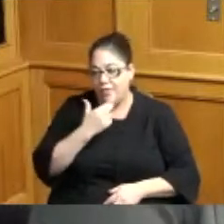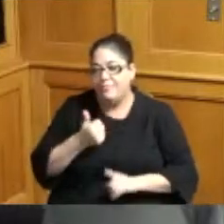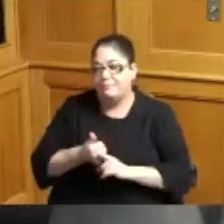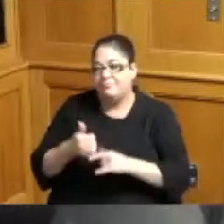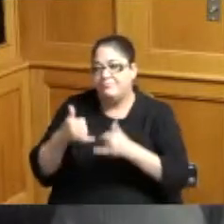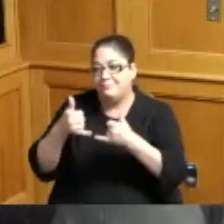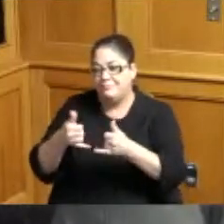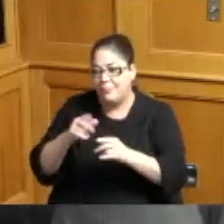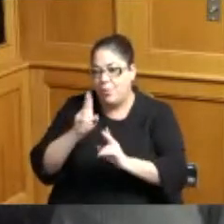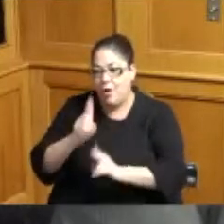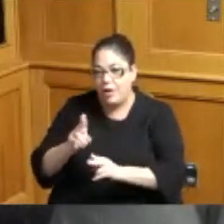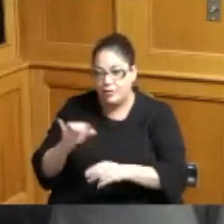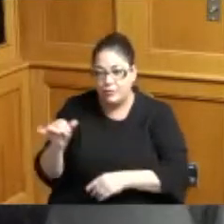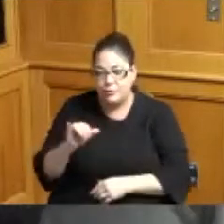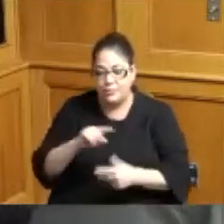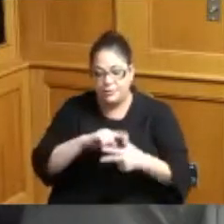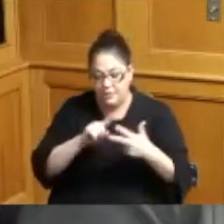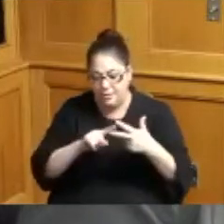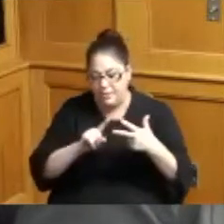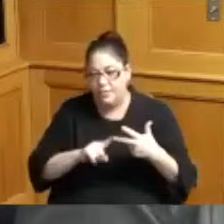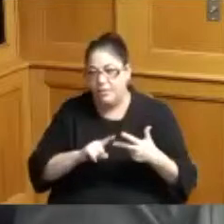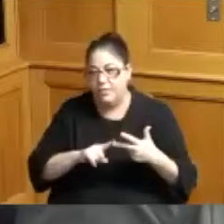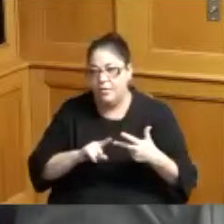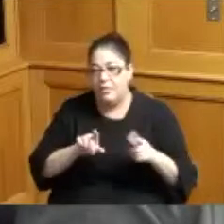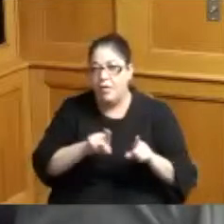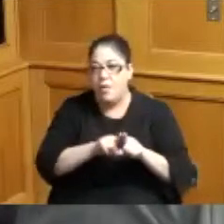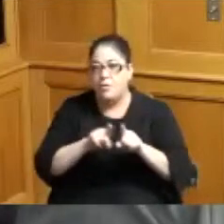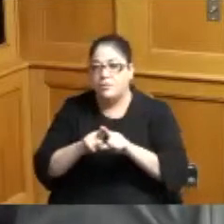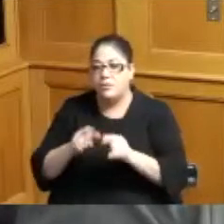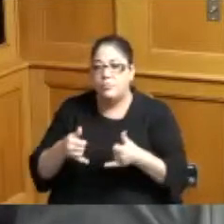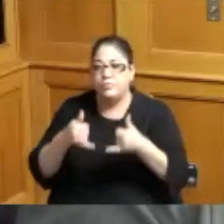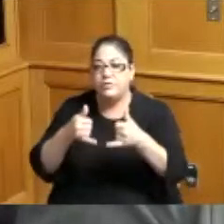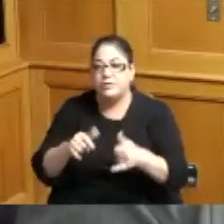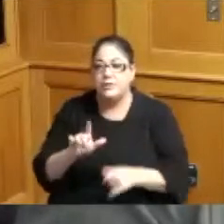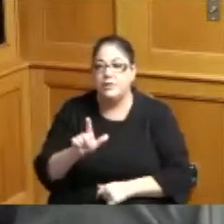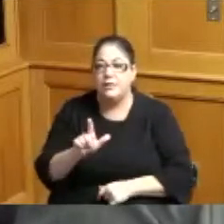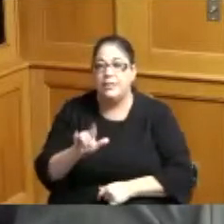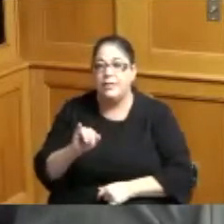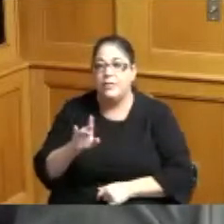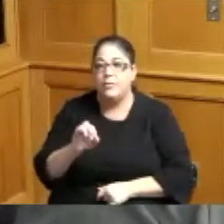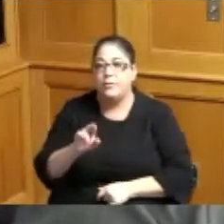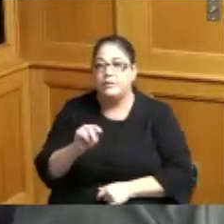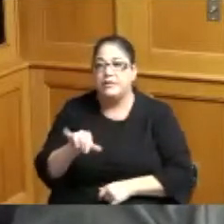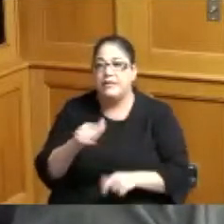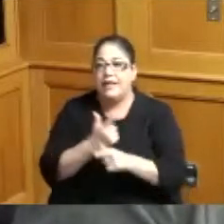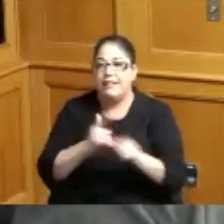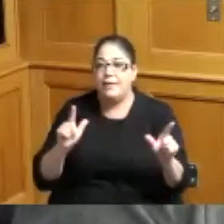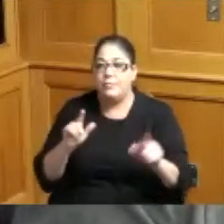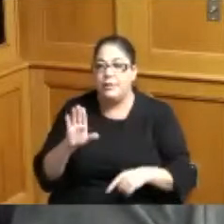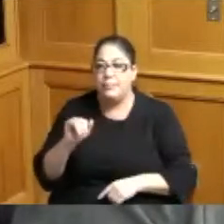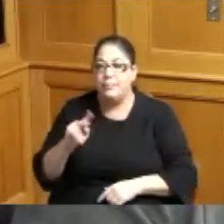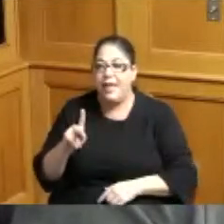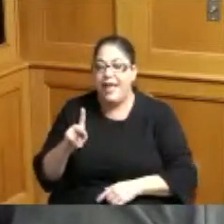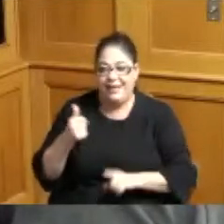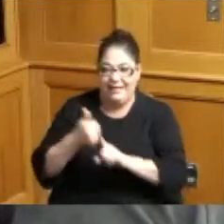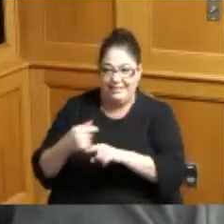among others and they also presented Liberty Bank and who's coming a black owned bank that's looking